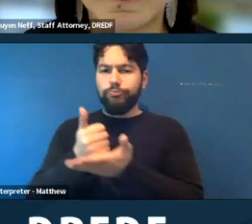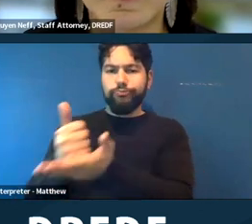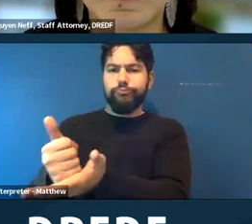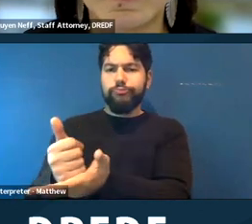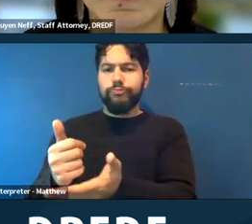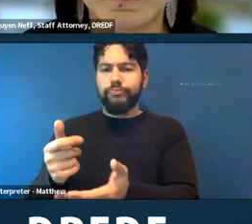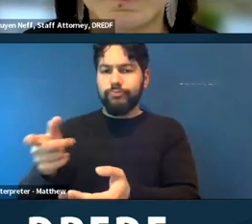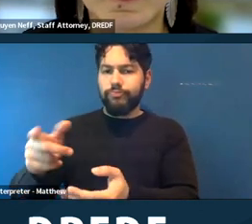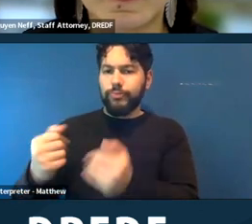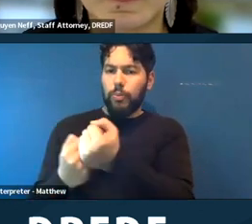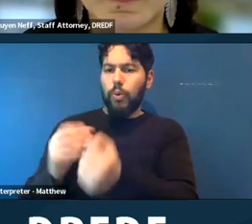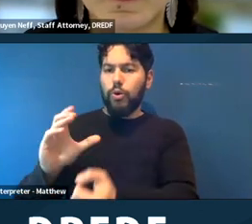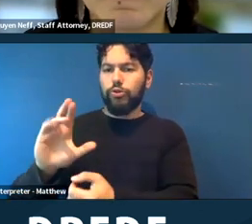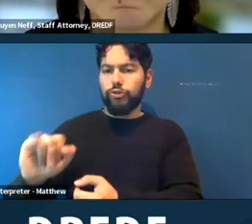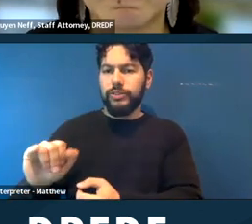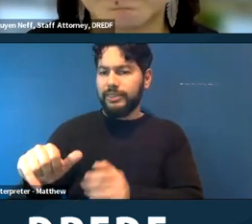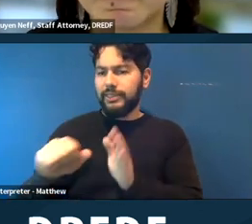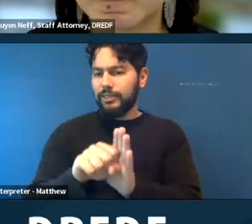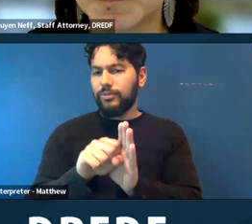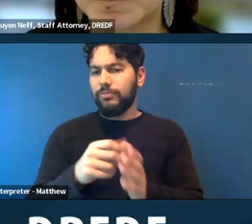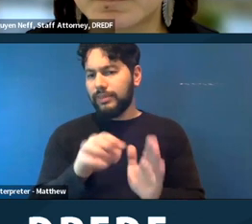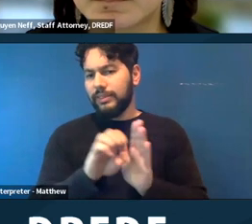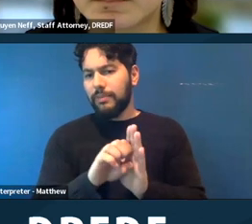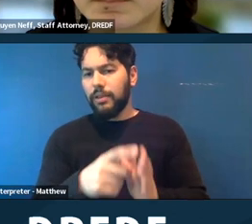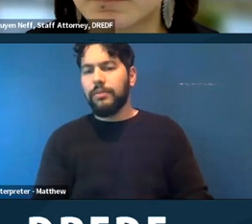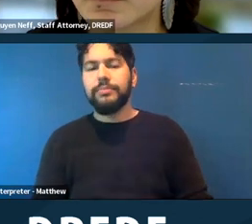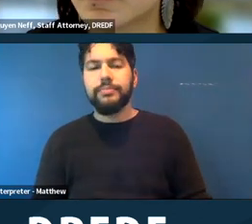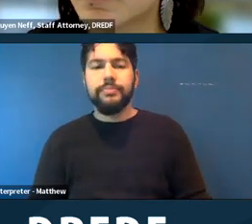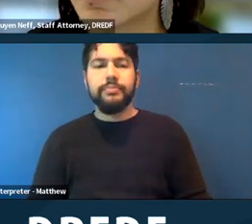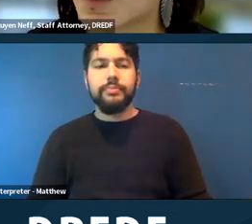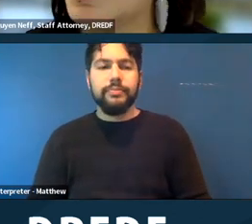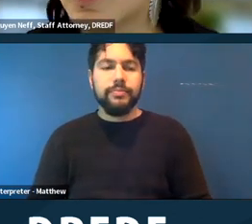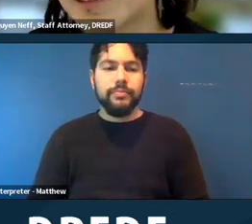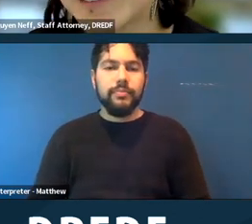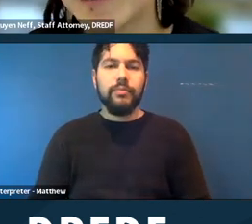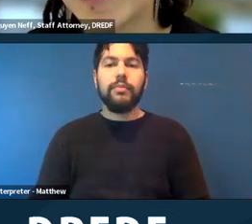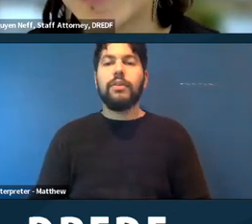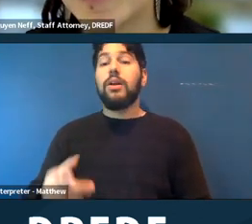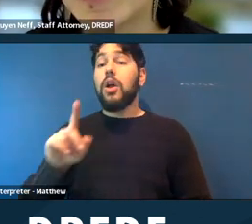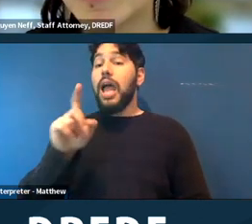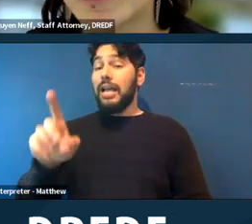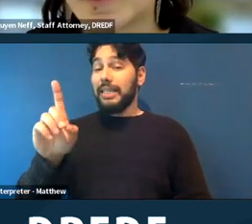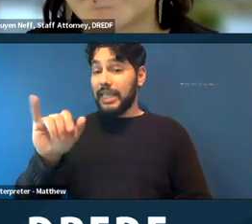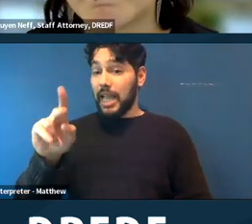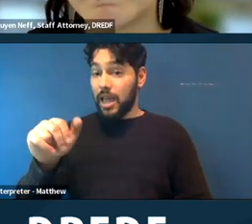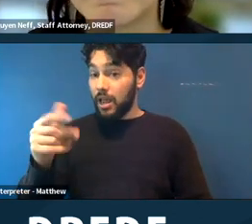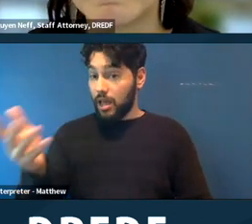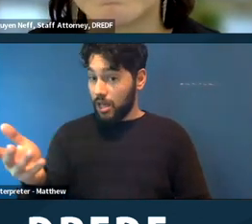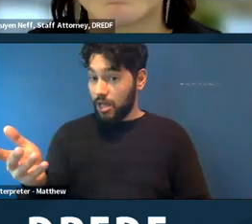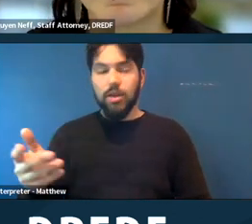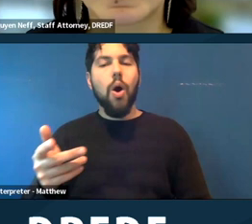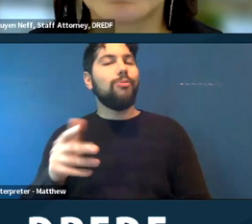Diana is no longer here, so you may want to go ahead and walk through the answers.